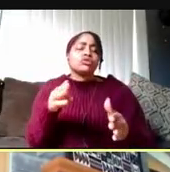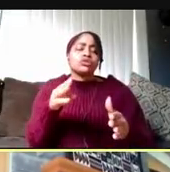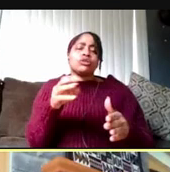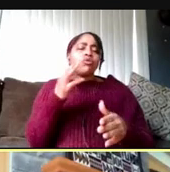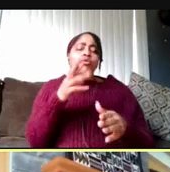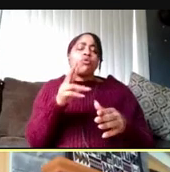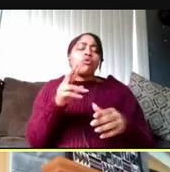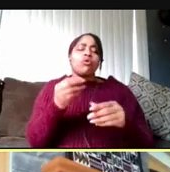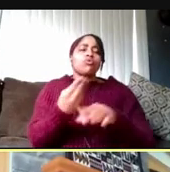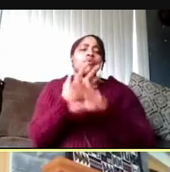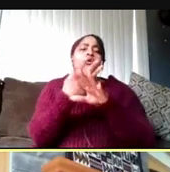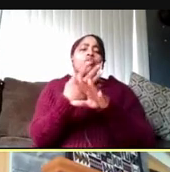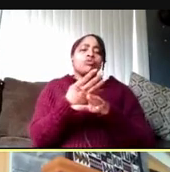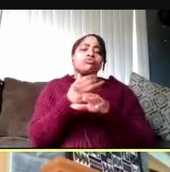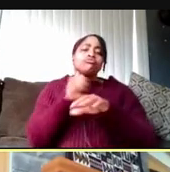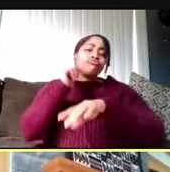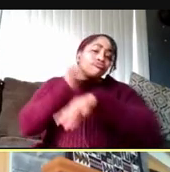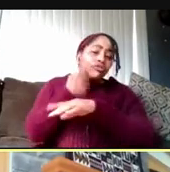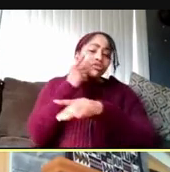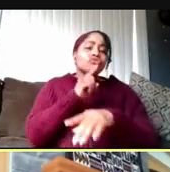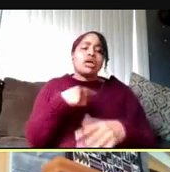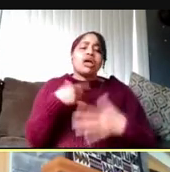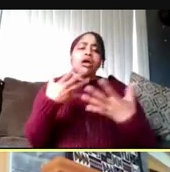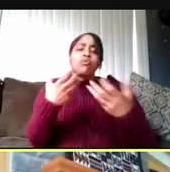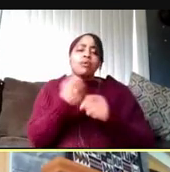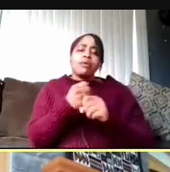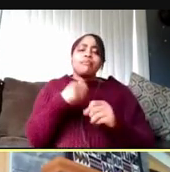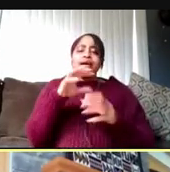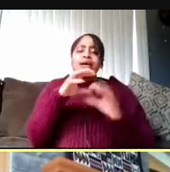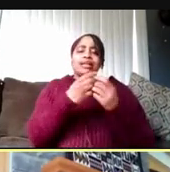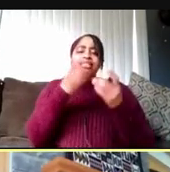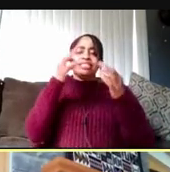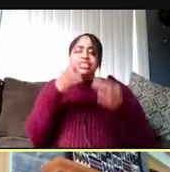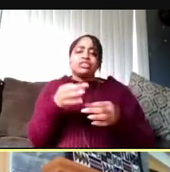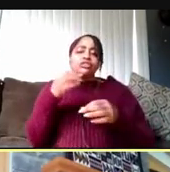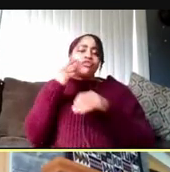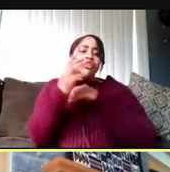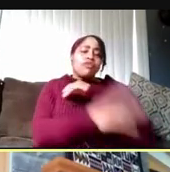And I'd like to make my class decisions for the fall based on whether the classes are in-person or remote."